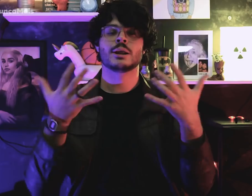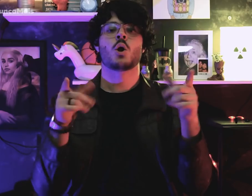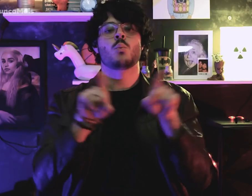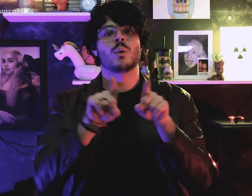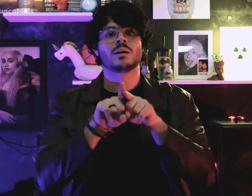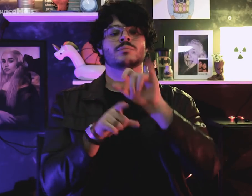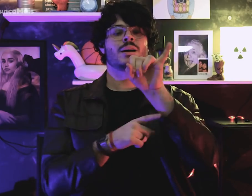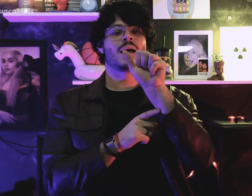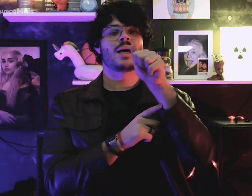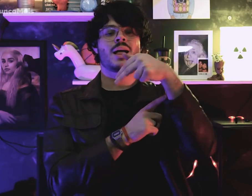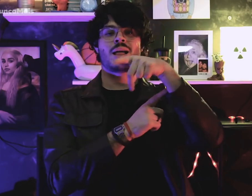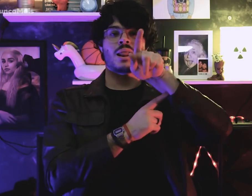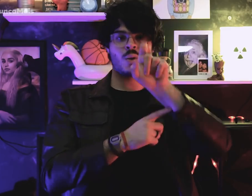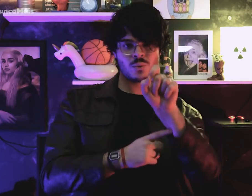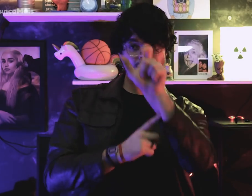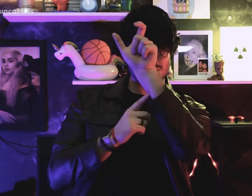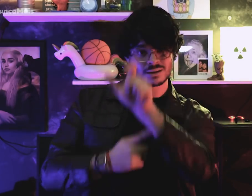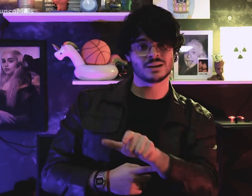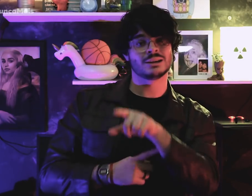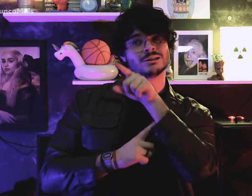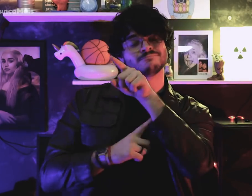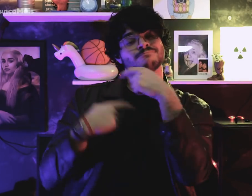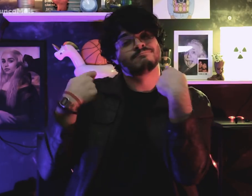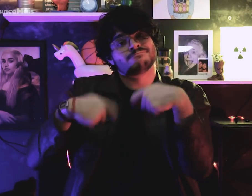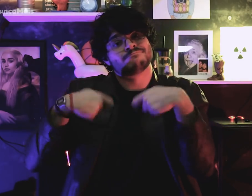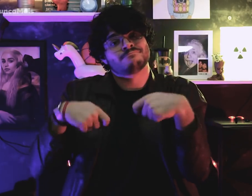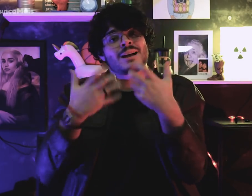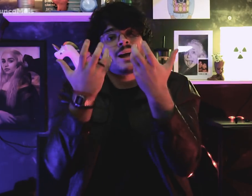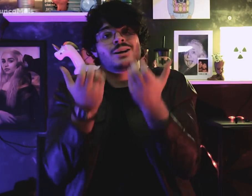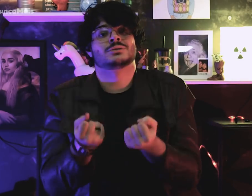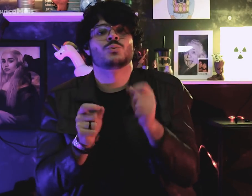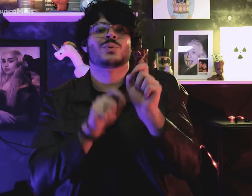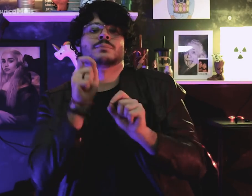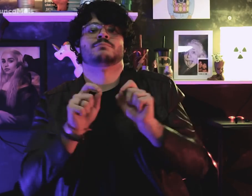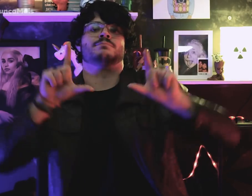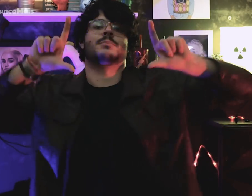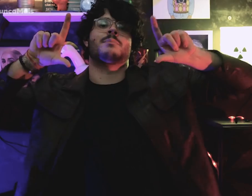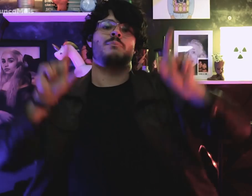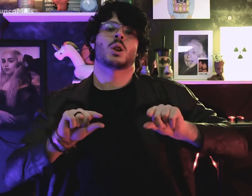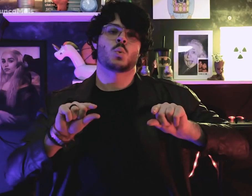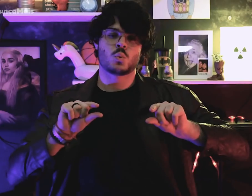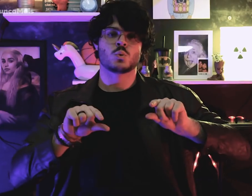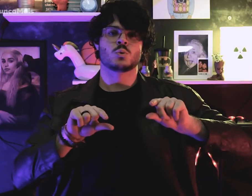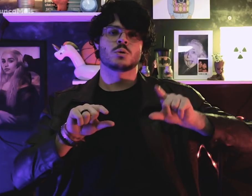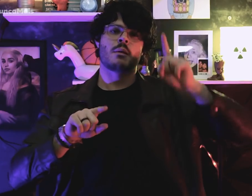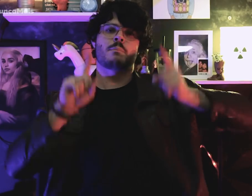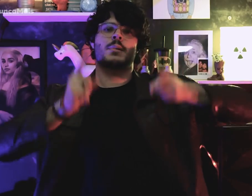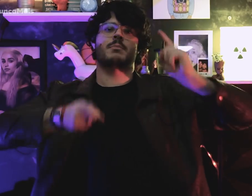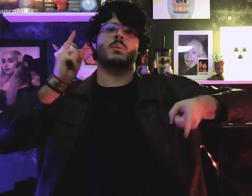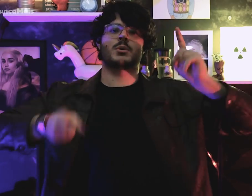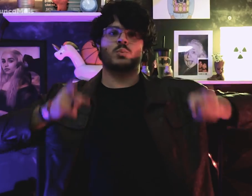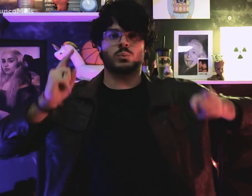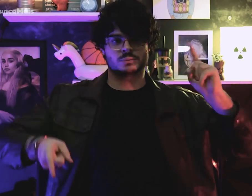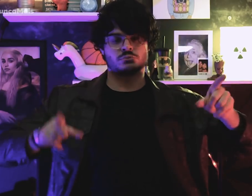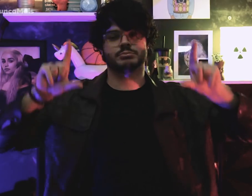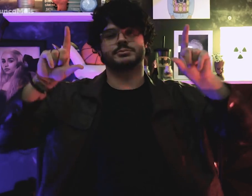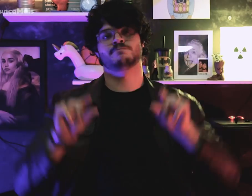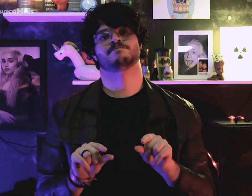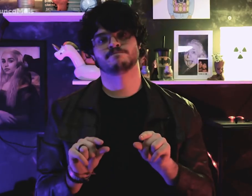and Jango had to accept the reduction of their powers.